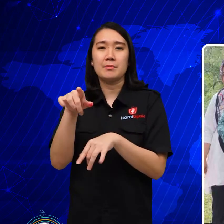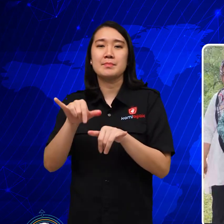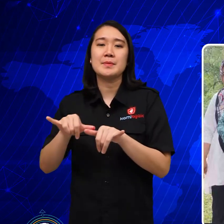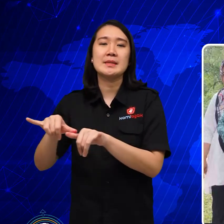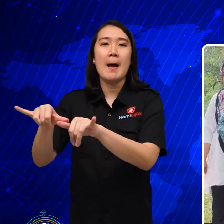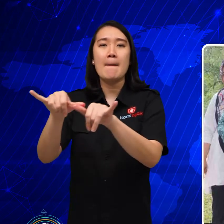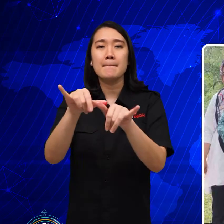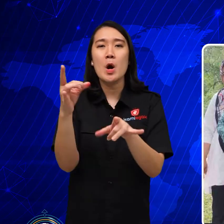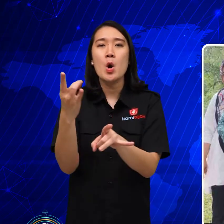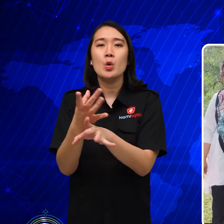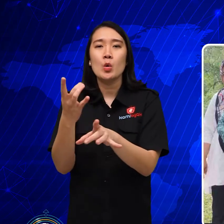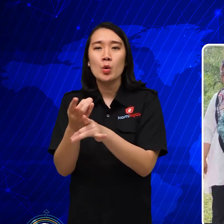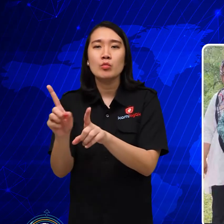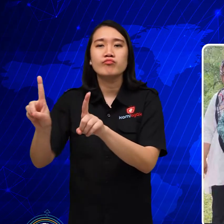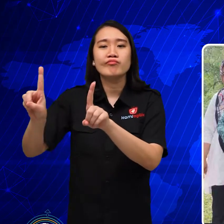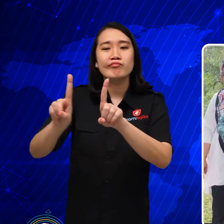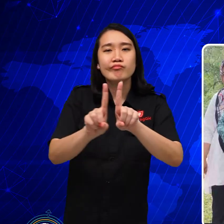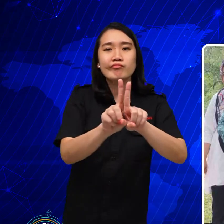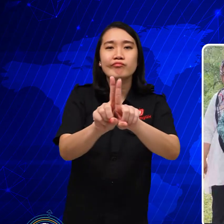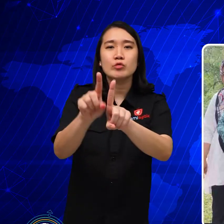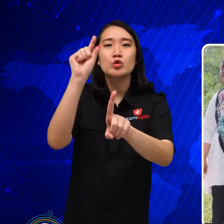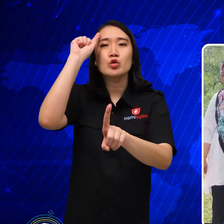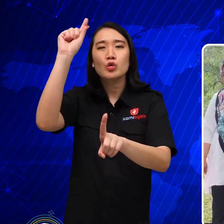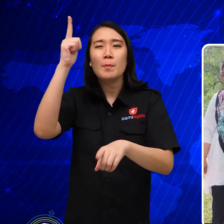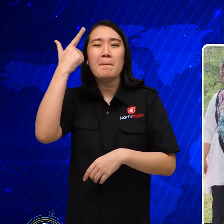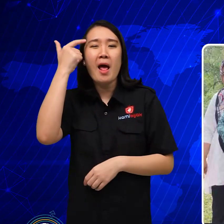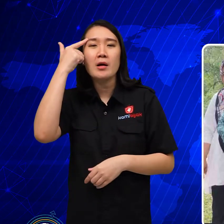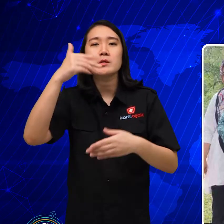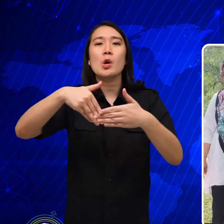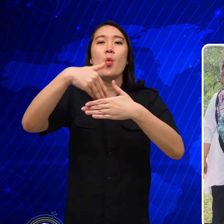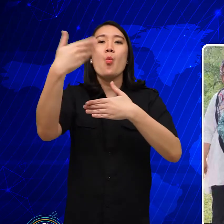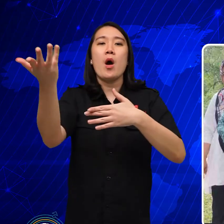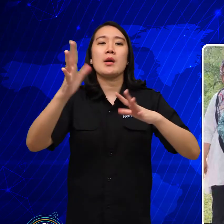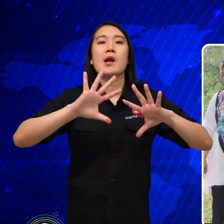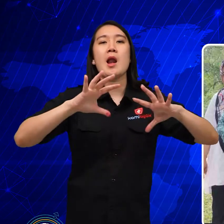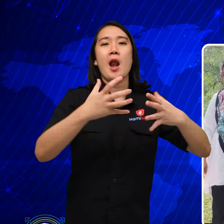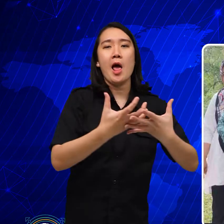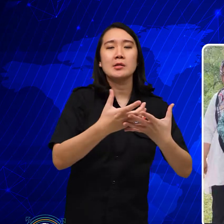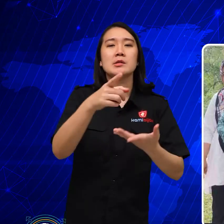with accompanying teachers to learn outside the classroom,